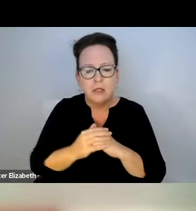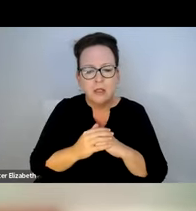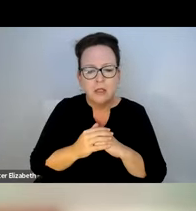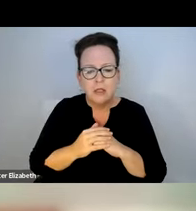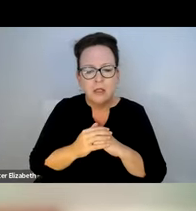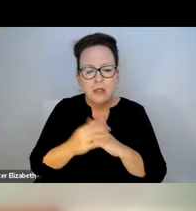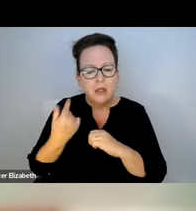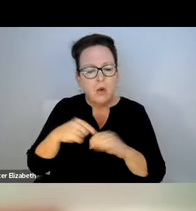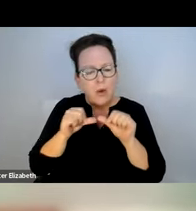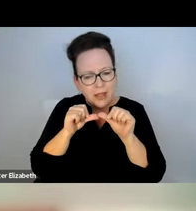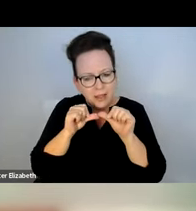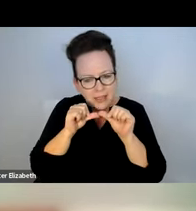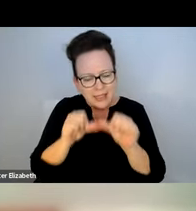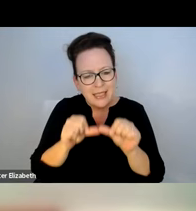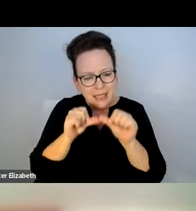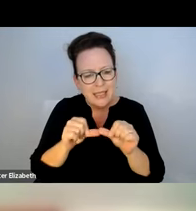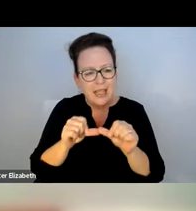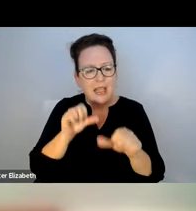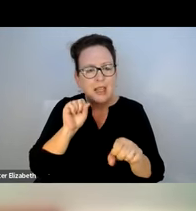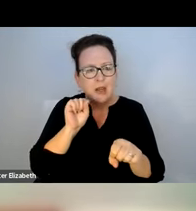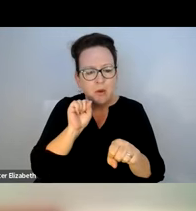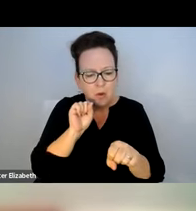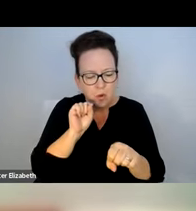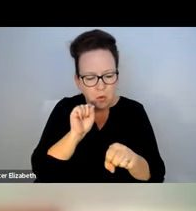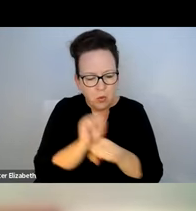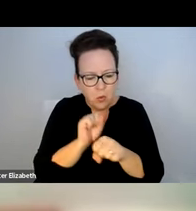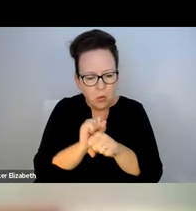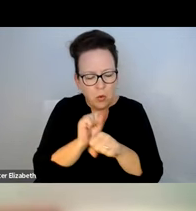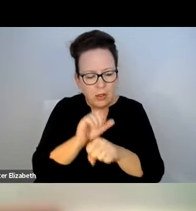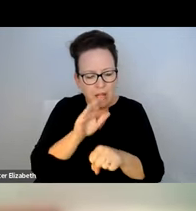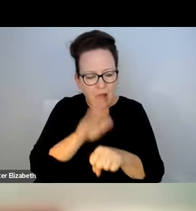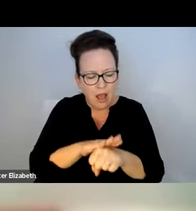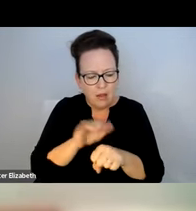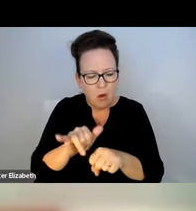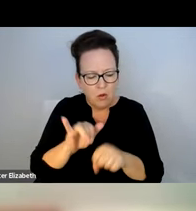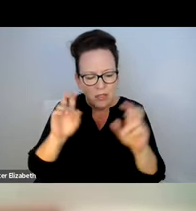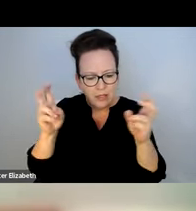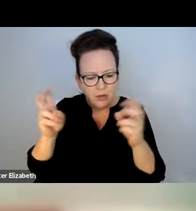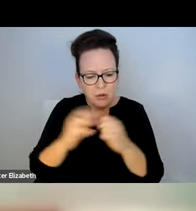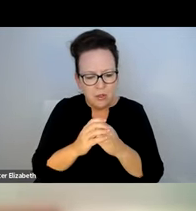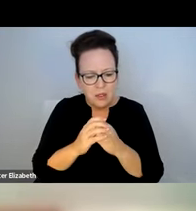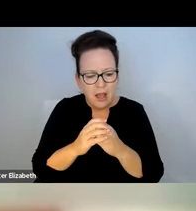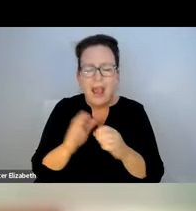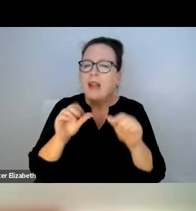EVERYBODY, NOT JUST MORE VEHICLES. WE CONSISTENTLY DOING --